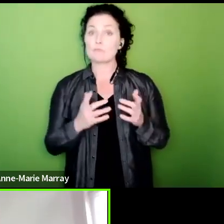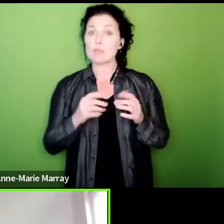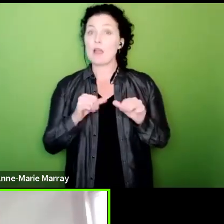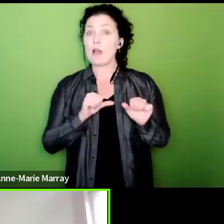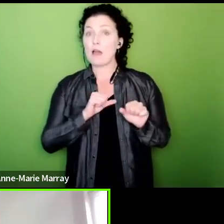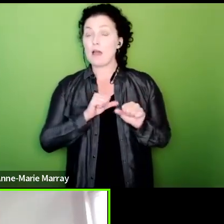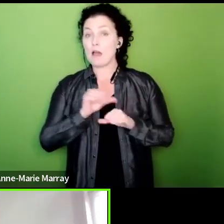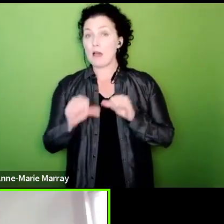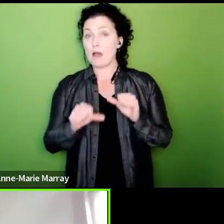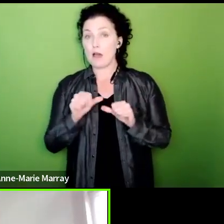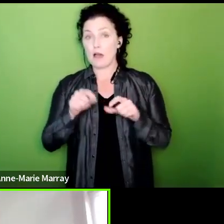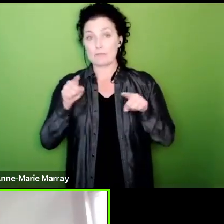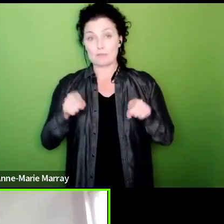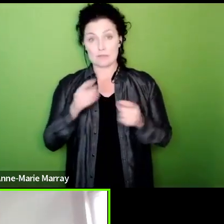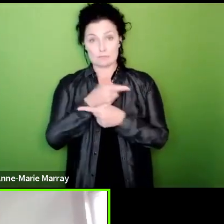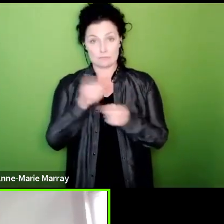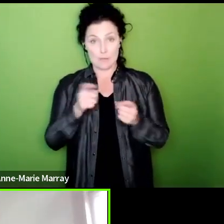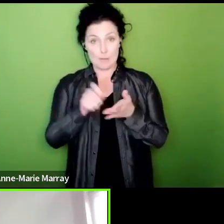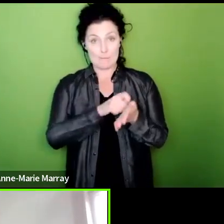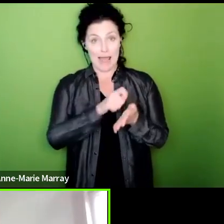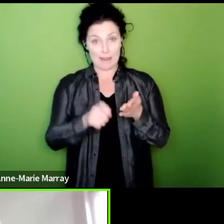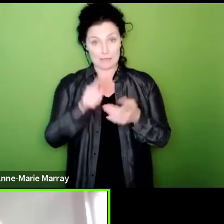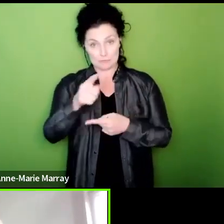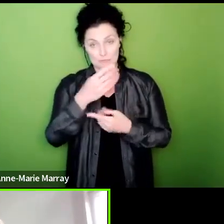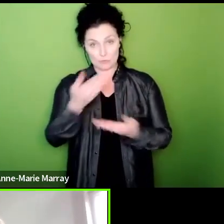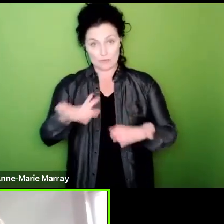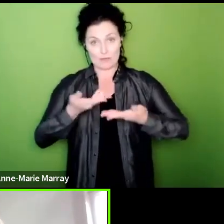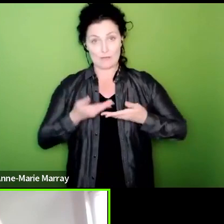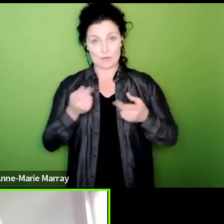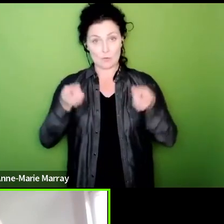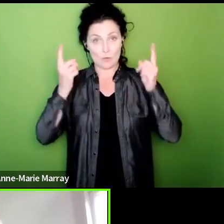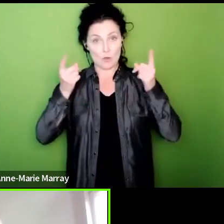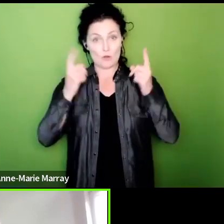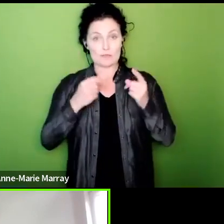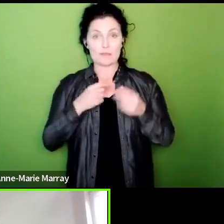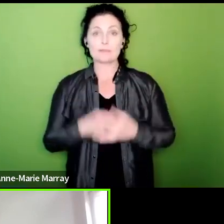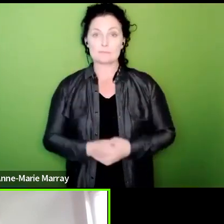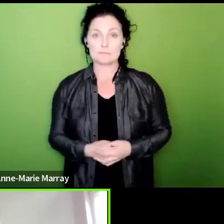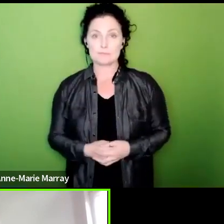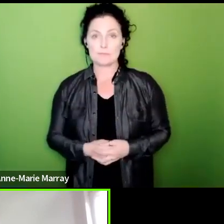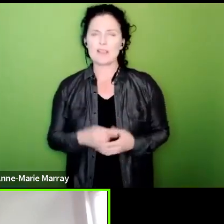mandate it's really important for answers to explain to people what that means and why we've